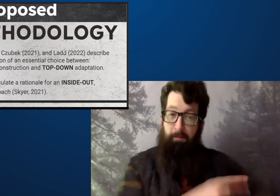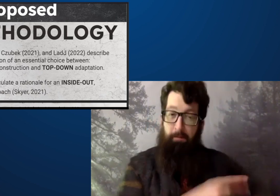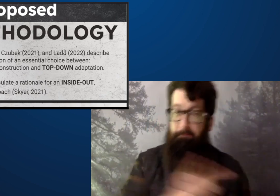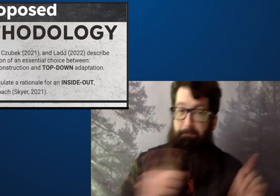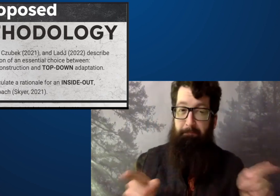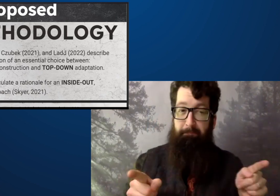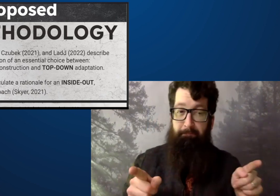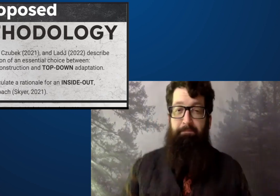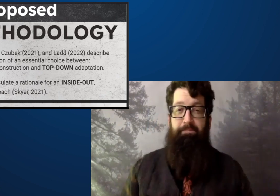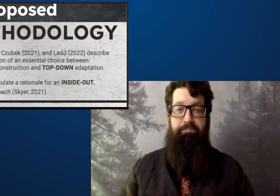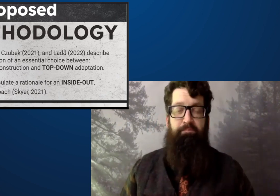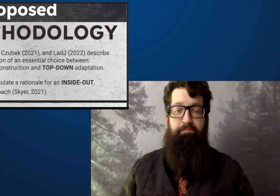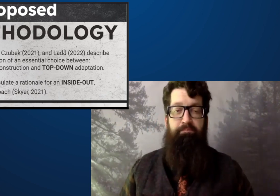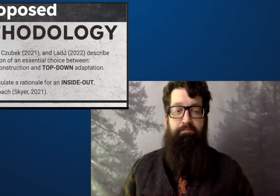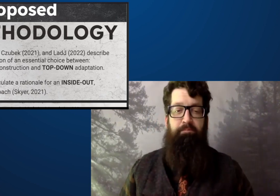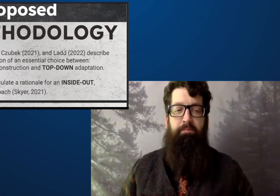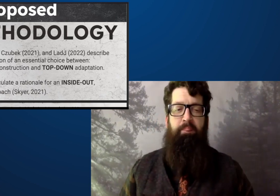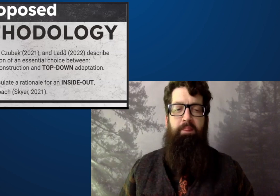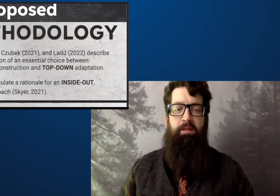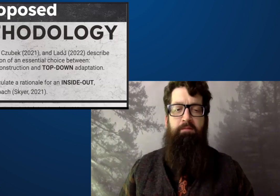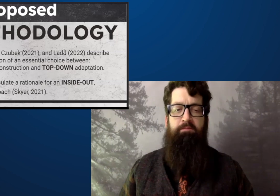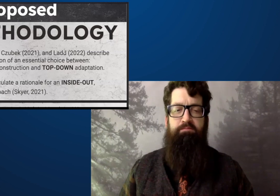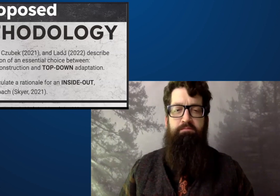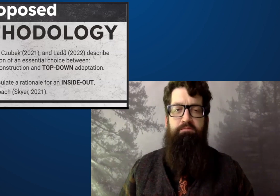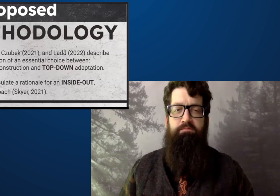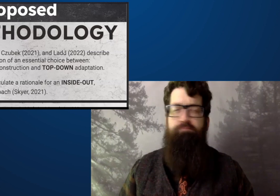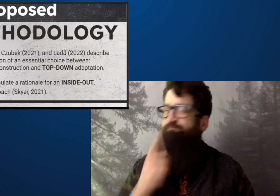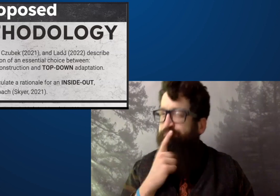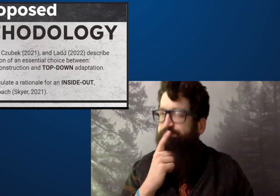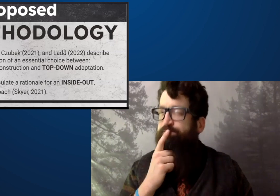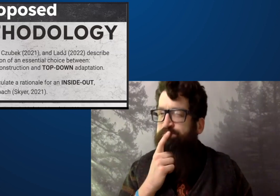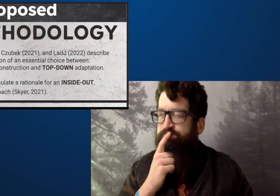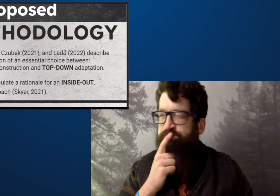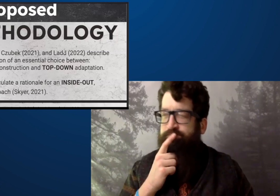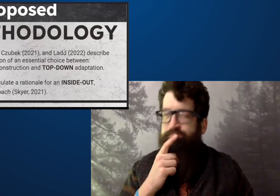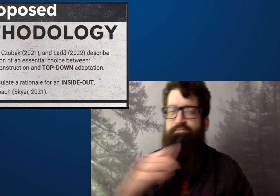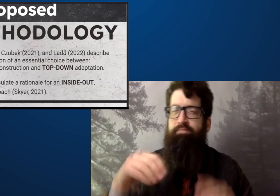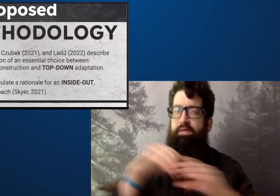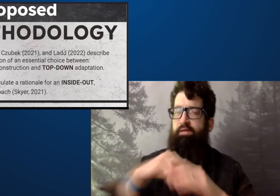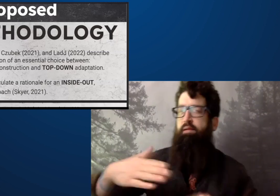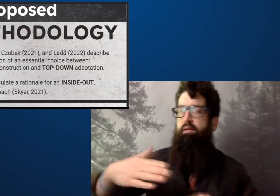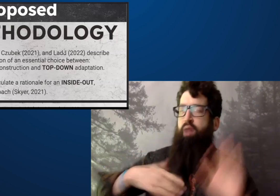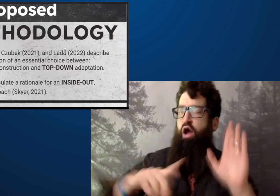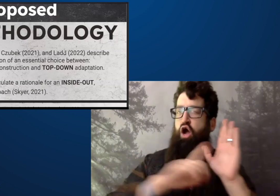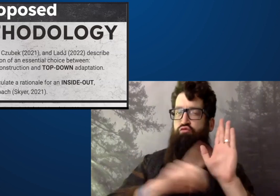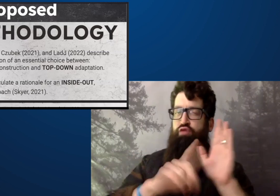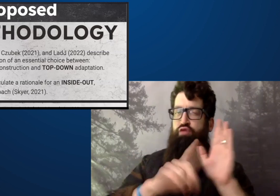way down, adapting curriculum to the deaf learners?